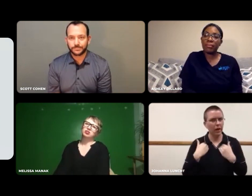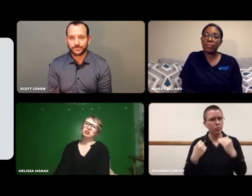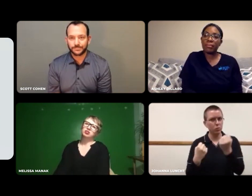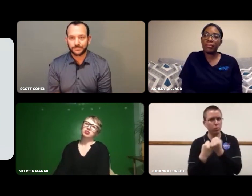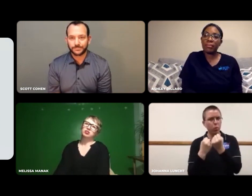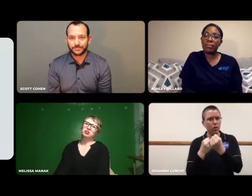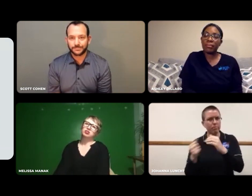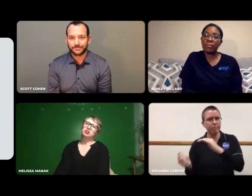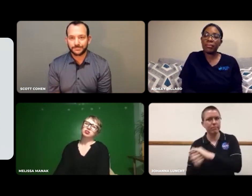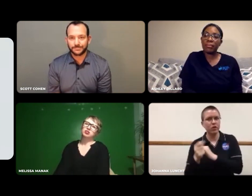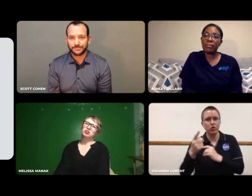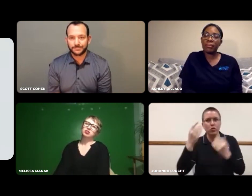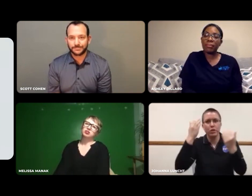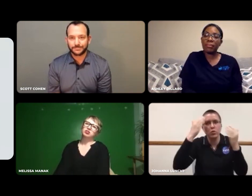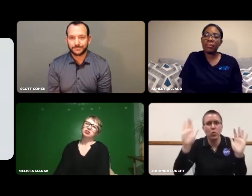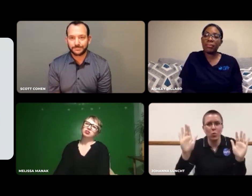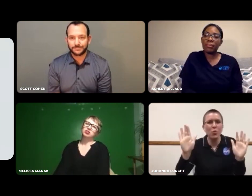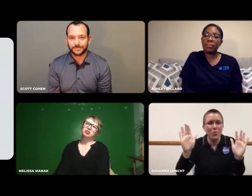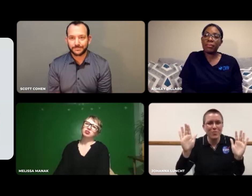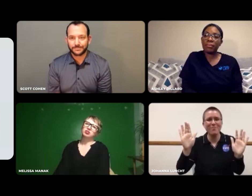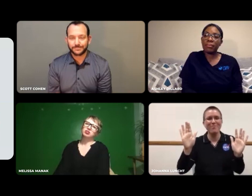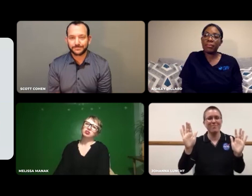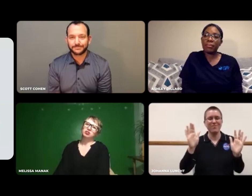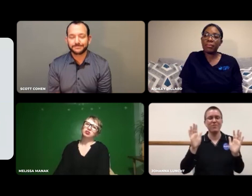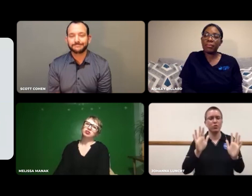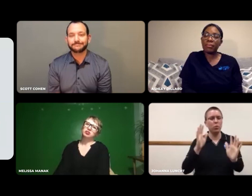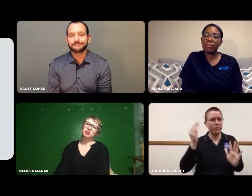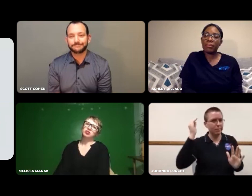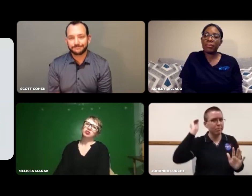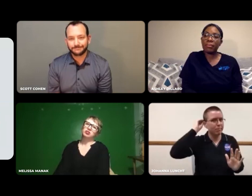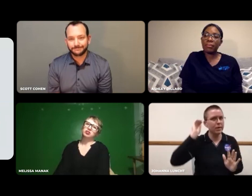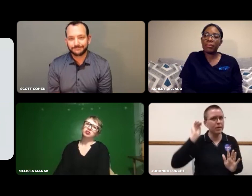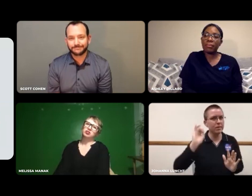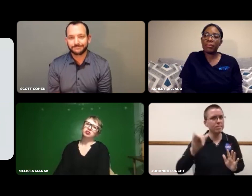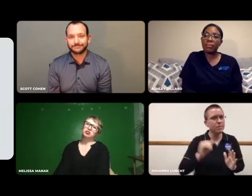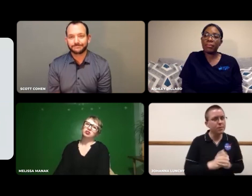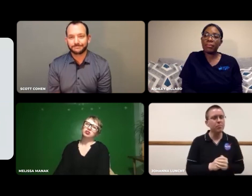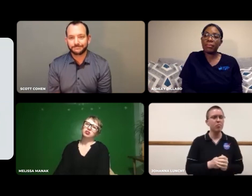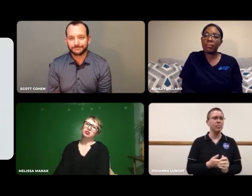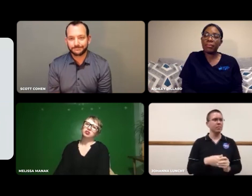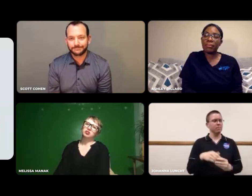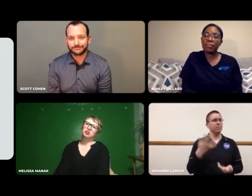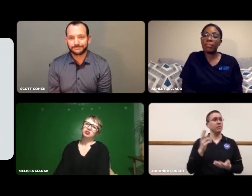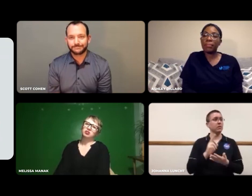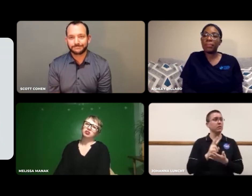you from behind the scenes. So, keep that in mind.